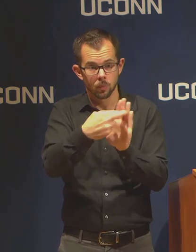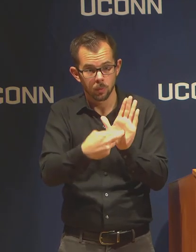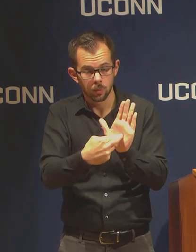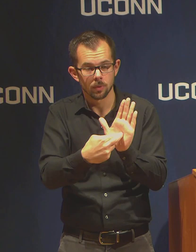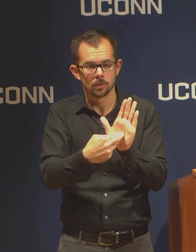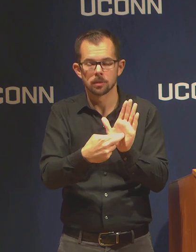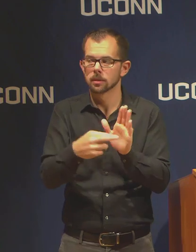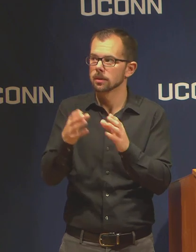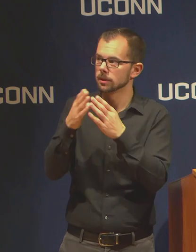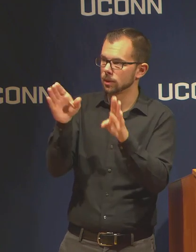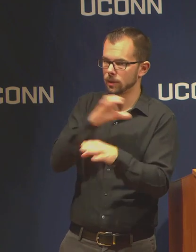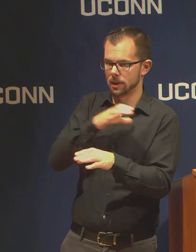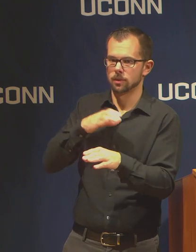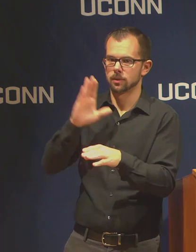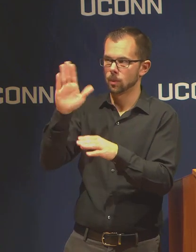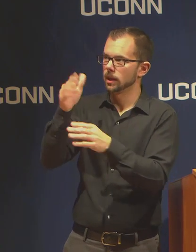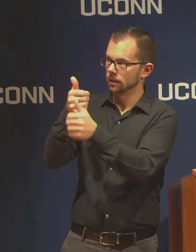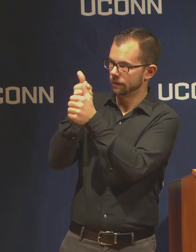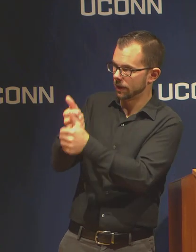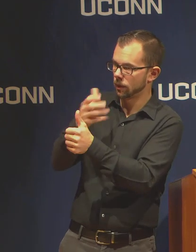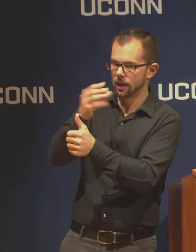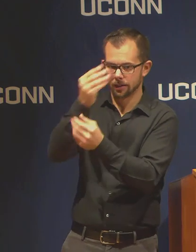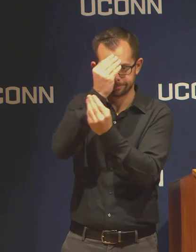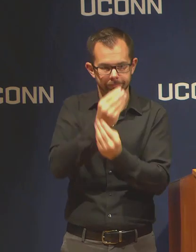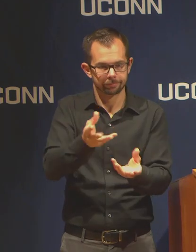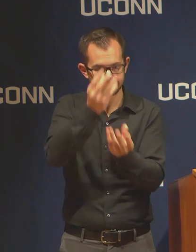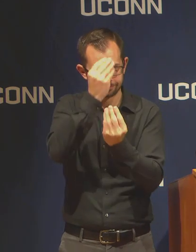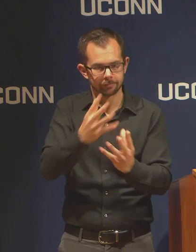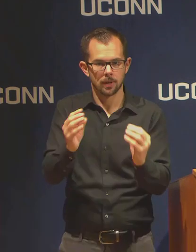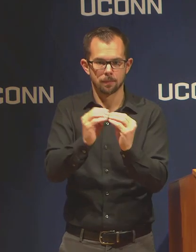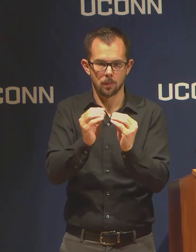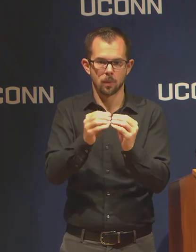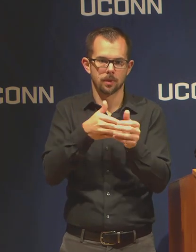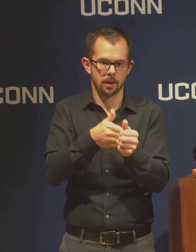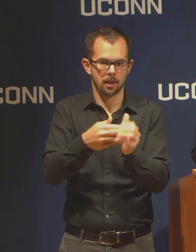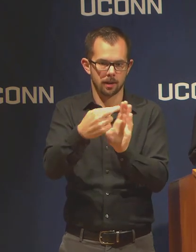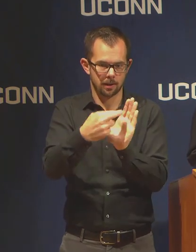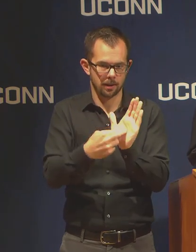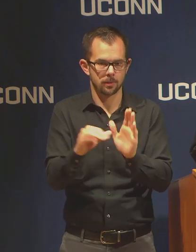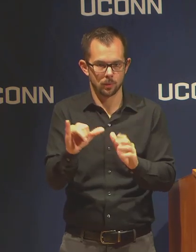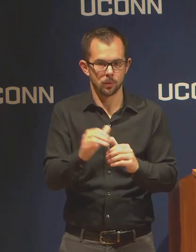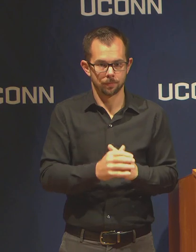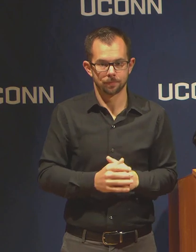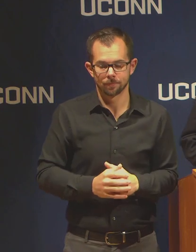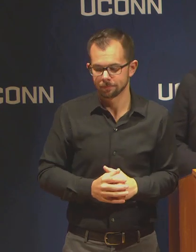more guidelines individually or as a group to those faculty and staff.